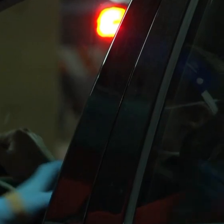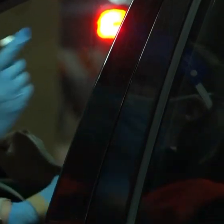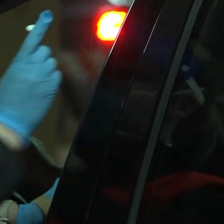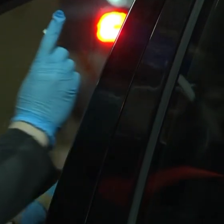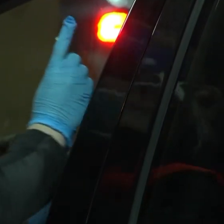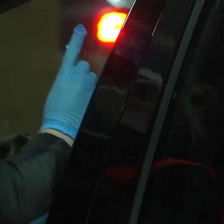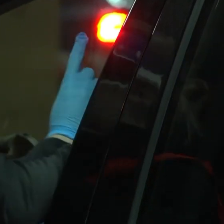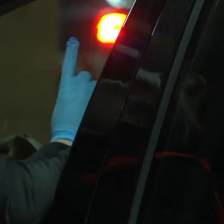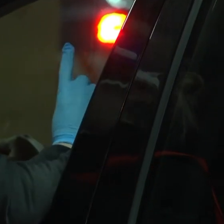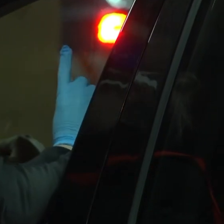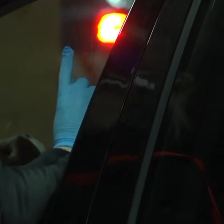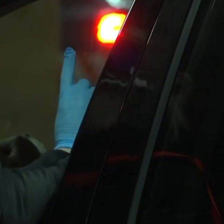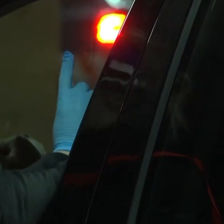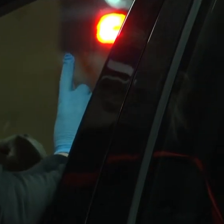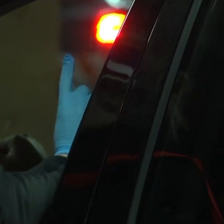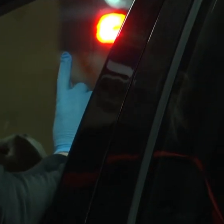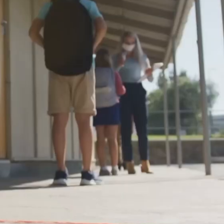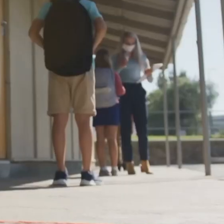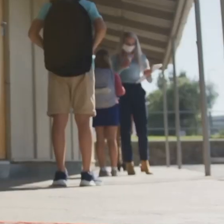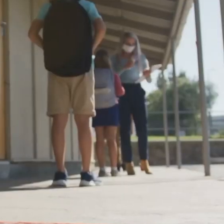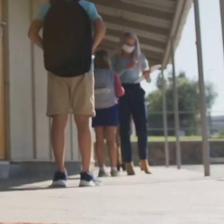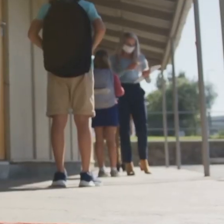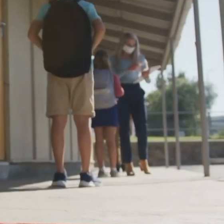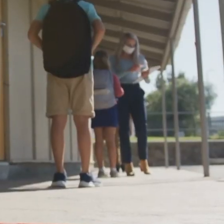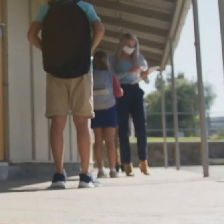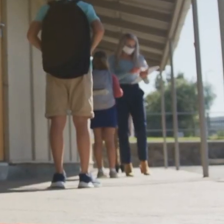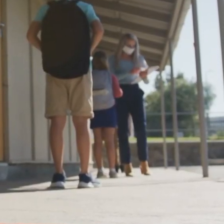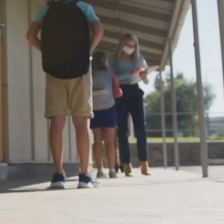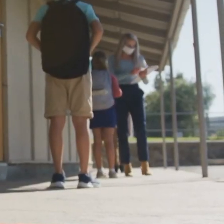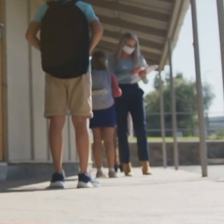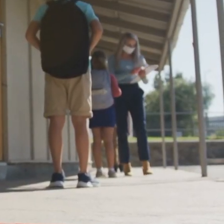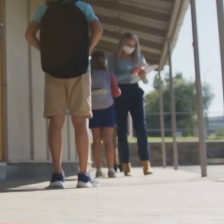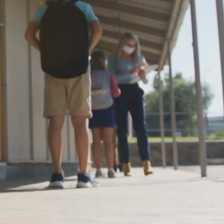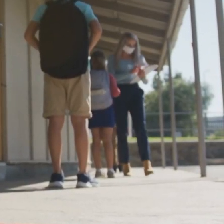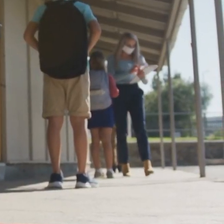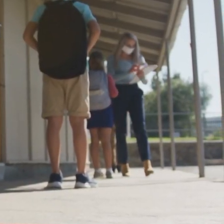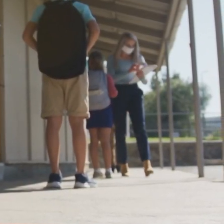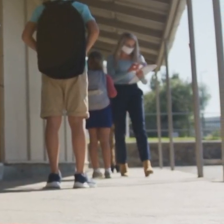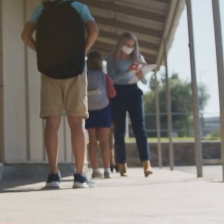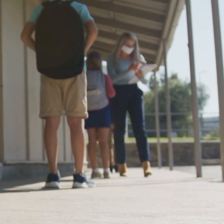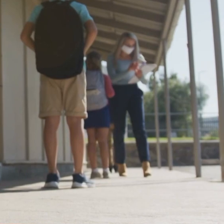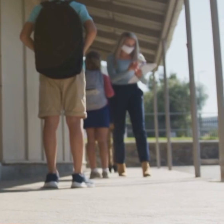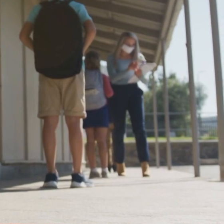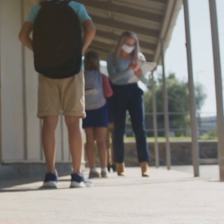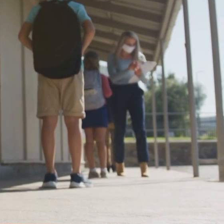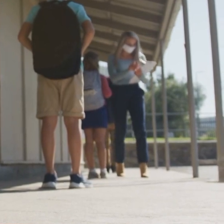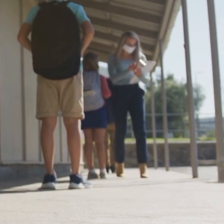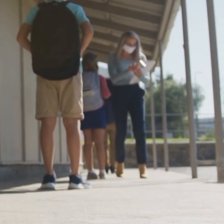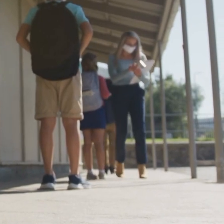including pasadena city college in addition both pcc and pusd partnered